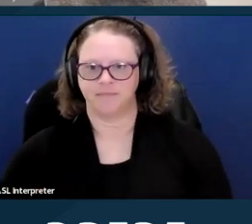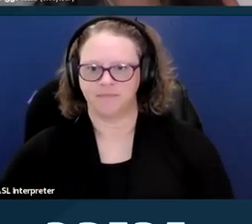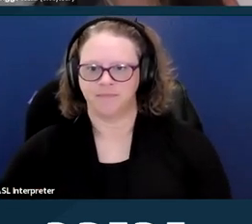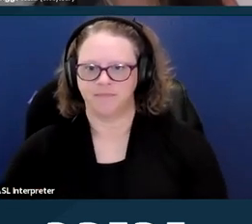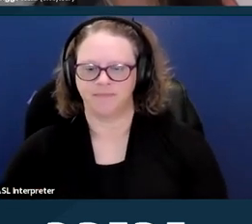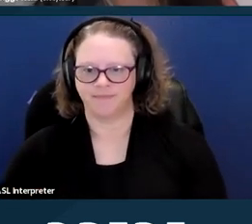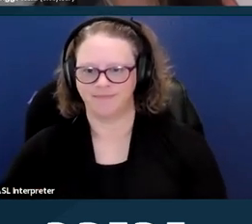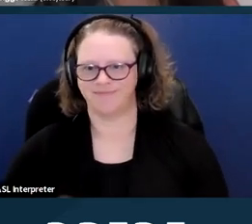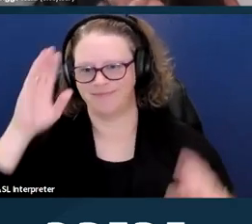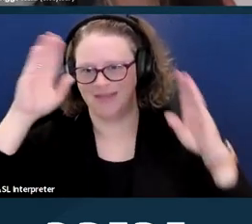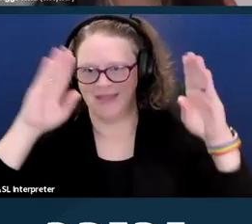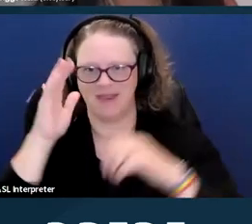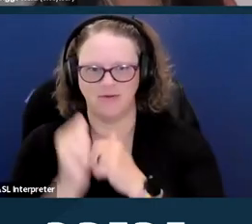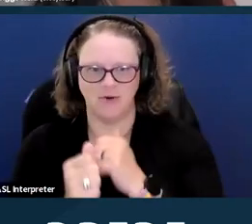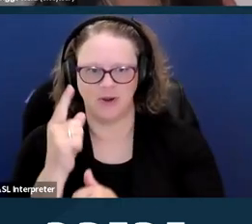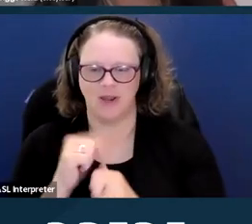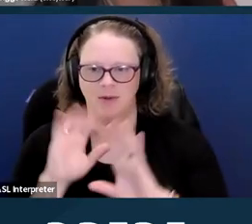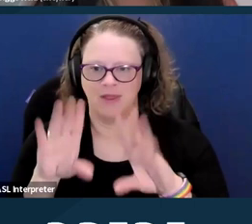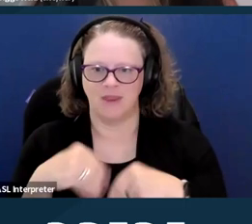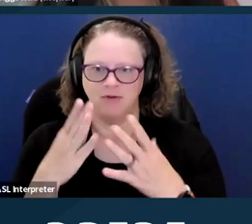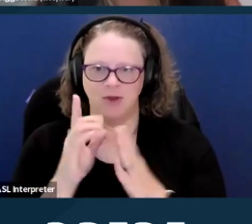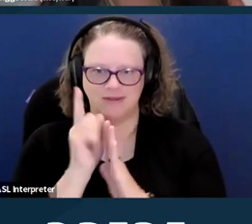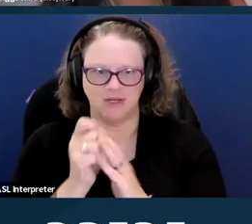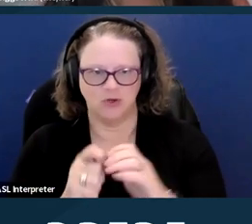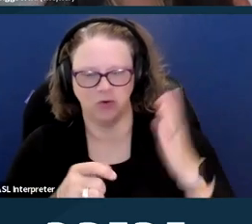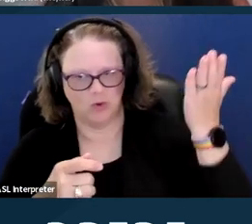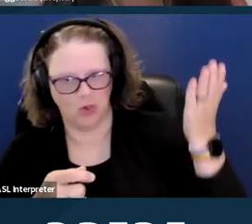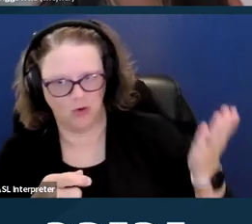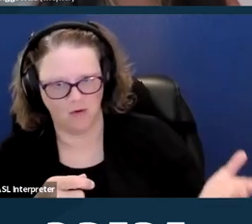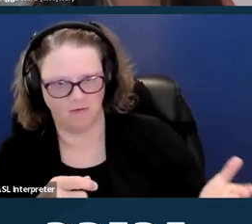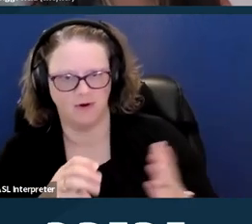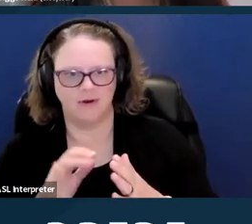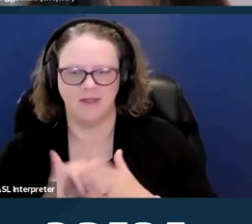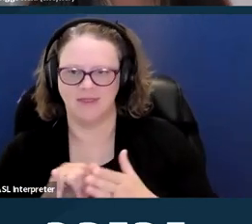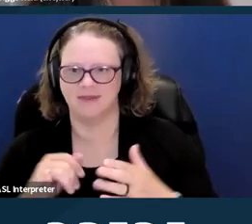Hi, everyone. I will give you guys a second to look over these slides.